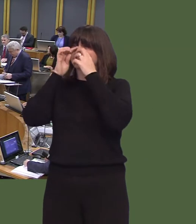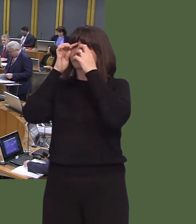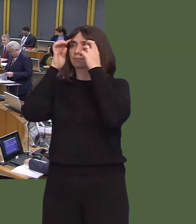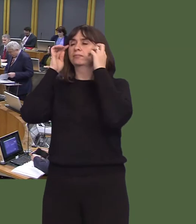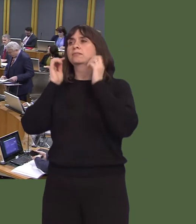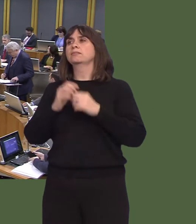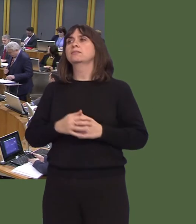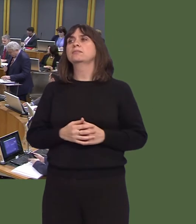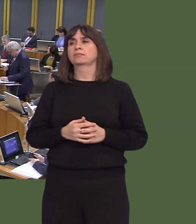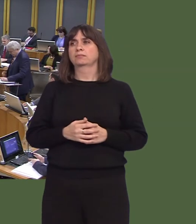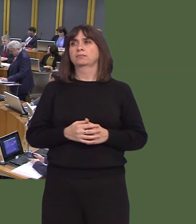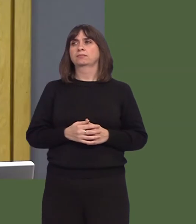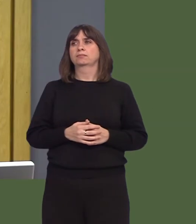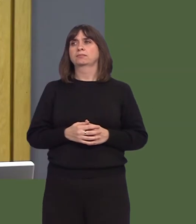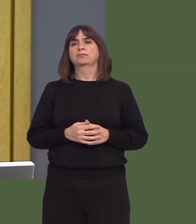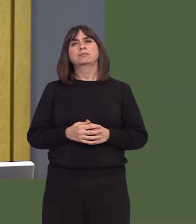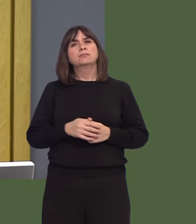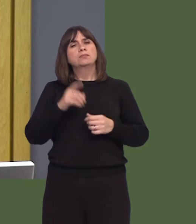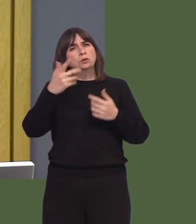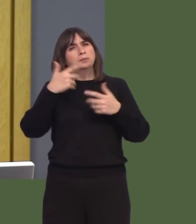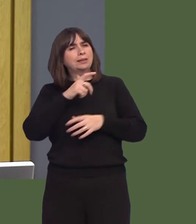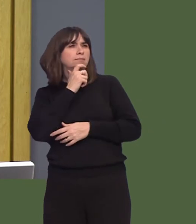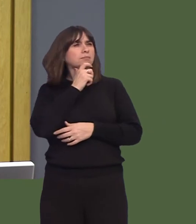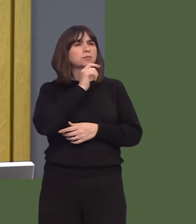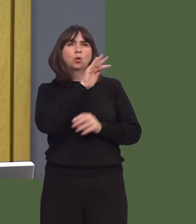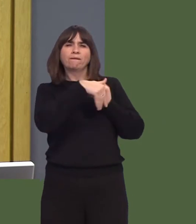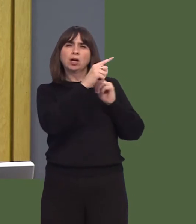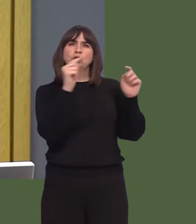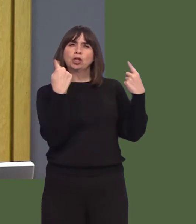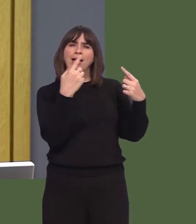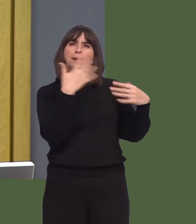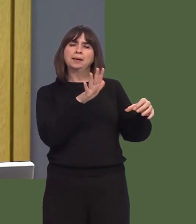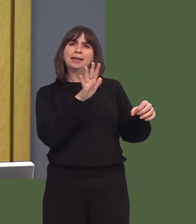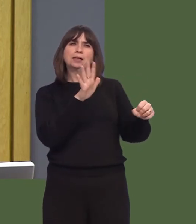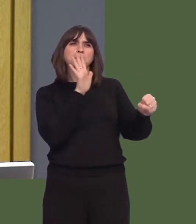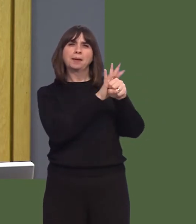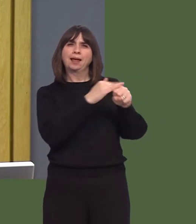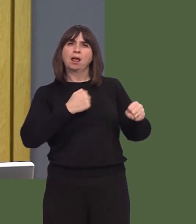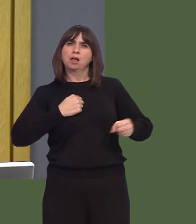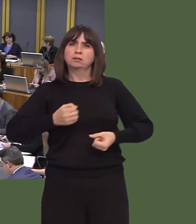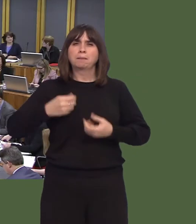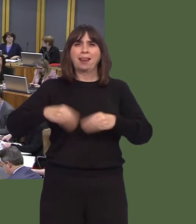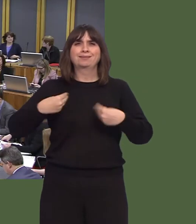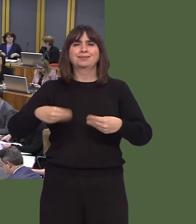OAQ51528 Carwyn Jones AM: I'd refer back to the answers